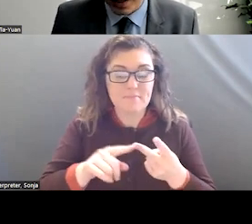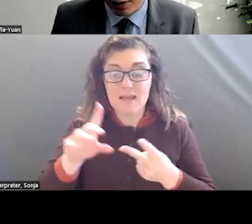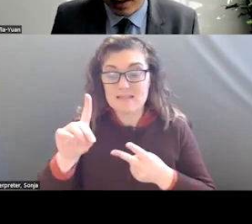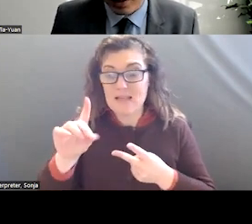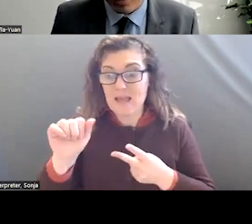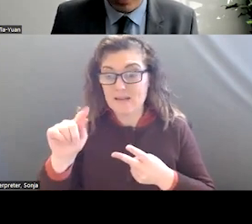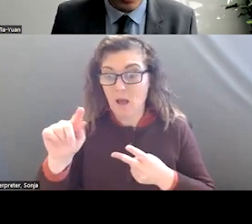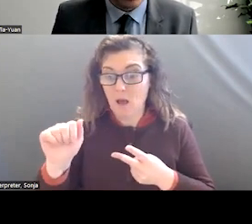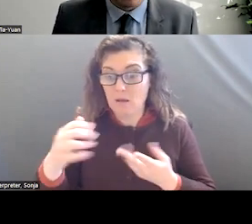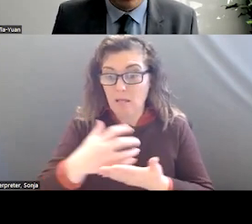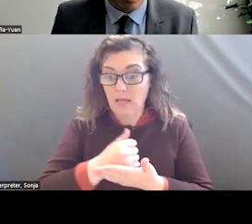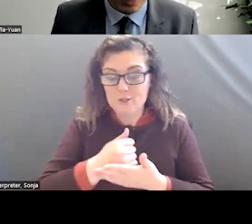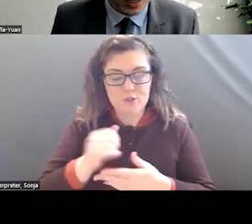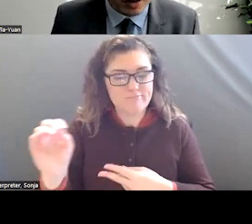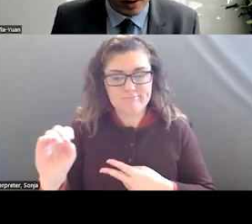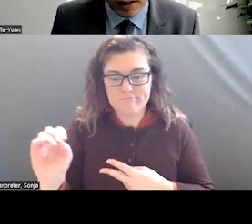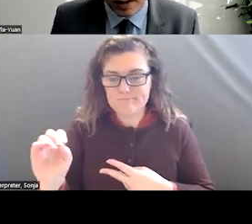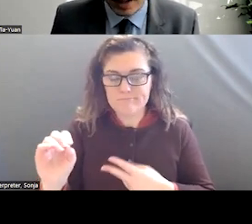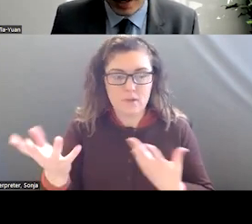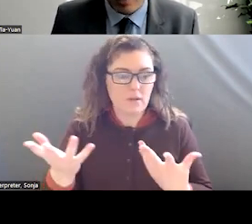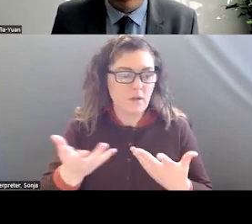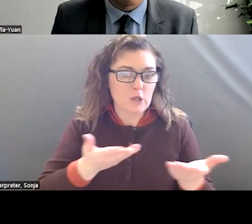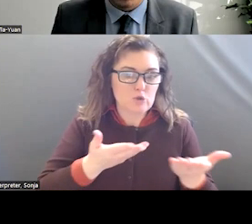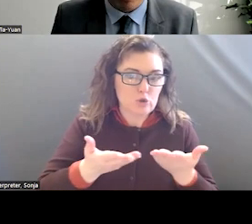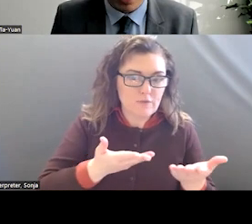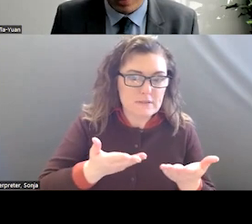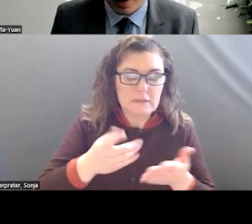THE AMBULANCE LOOKED LIKE OR THE SERVICES OR WHAT HAPPENED TO THE